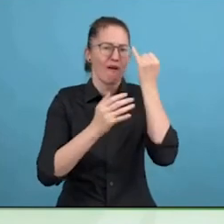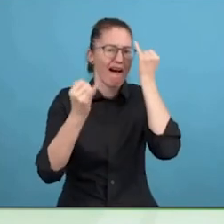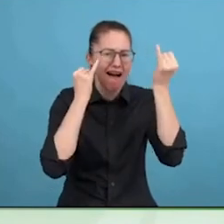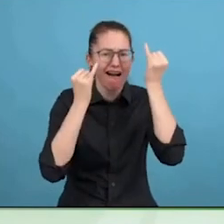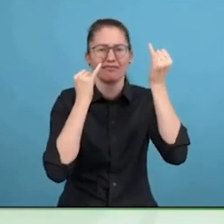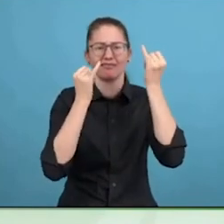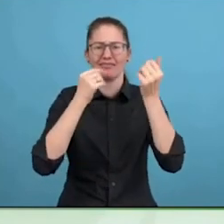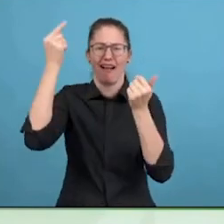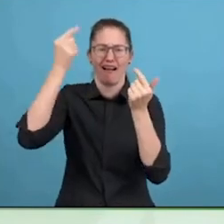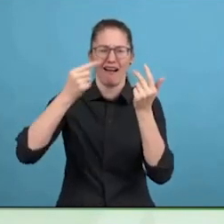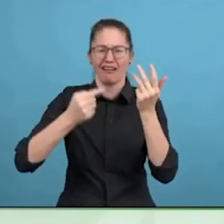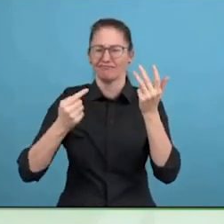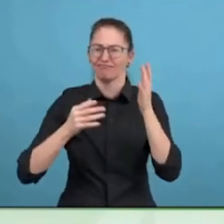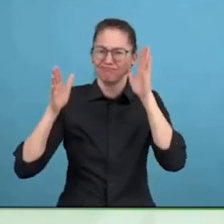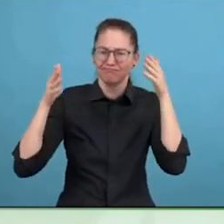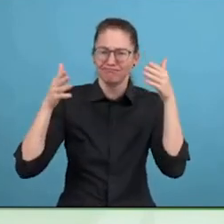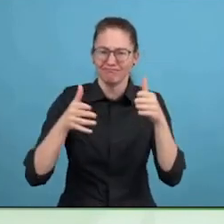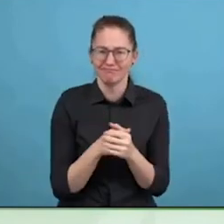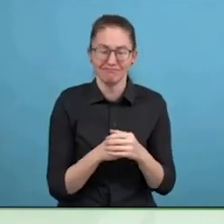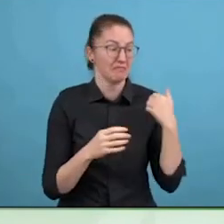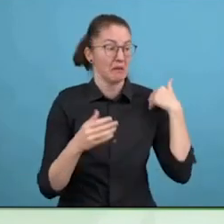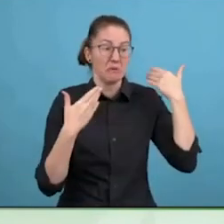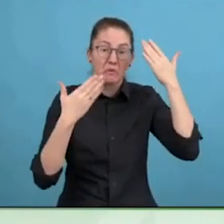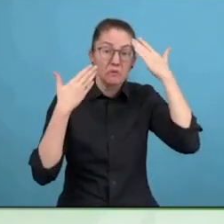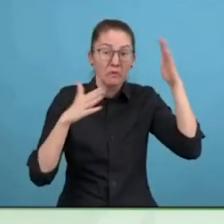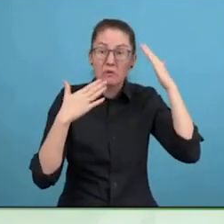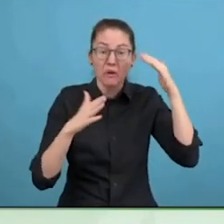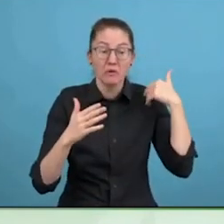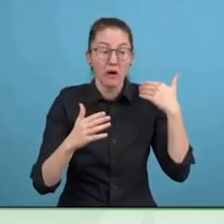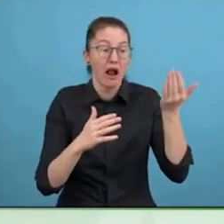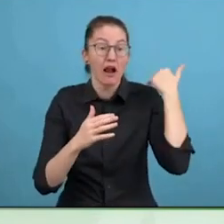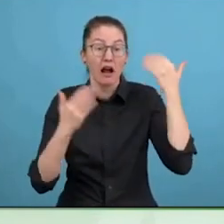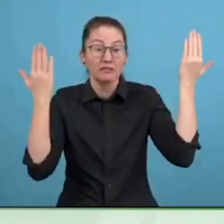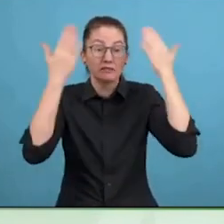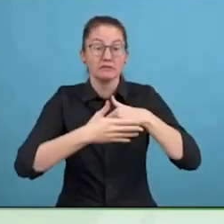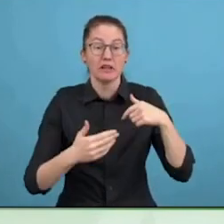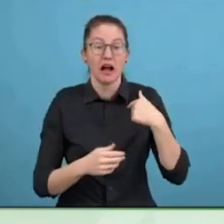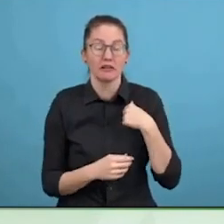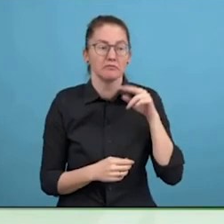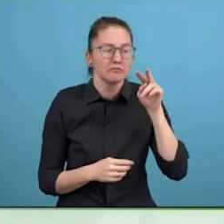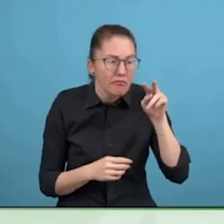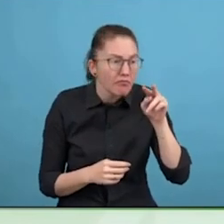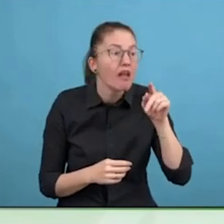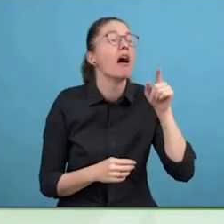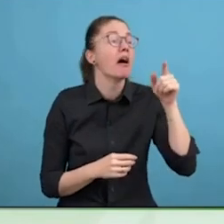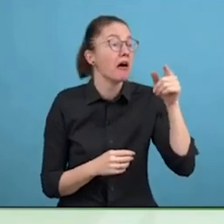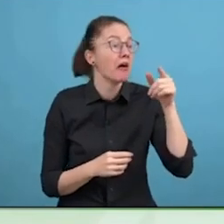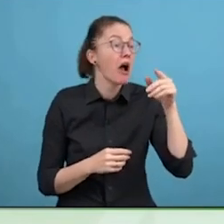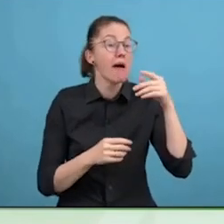So I have my colleague Dipesh from Enable India and Dipesh, let's just start with the basic